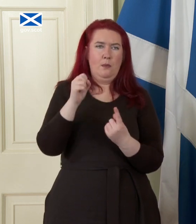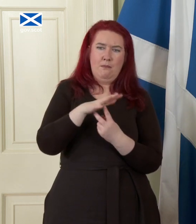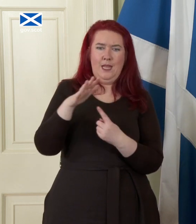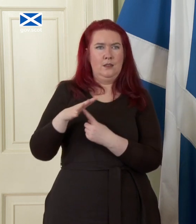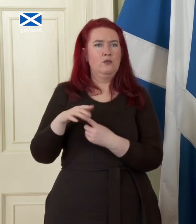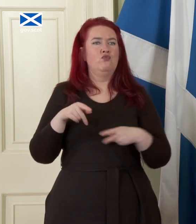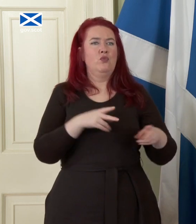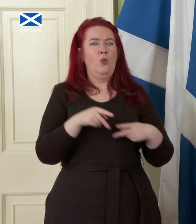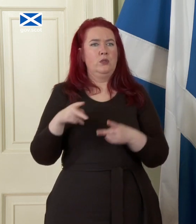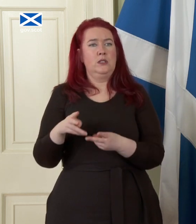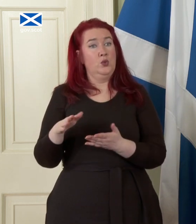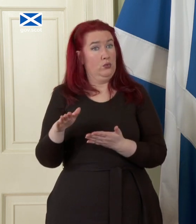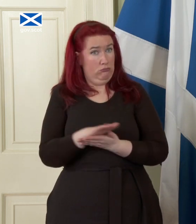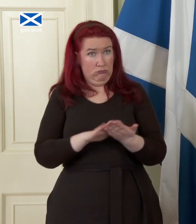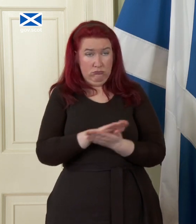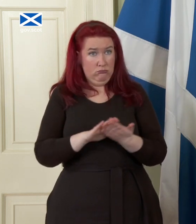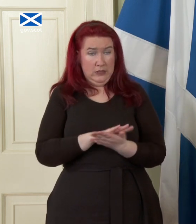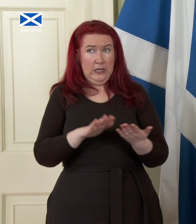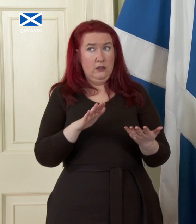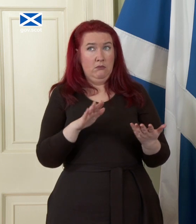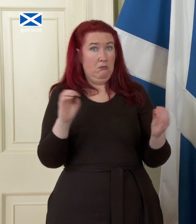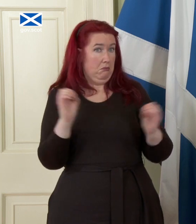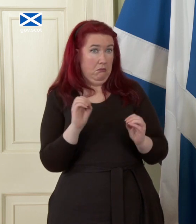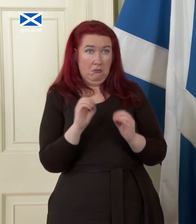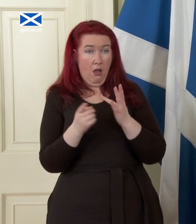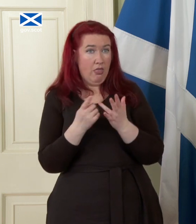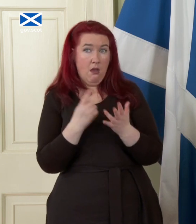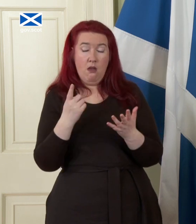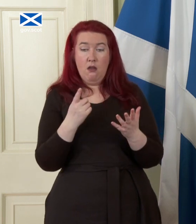mean that there wouldn't be as far as you can say any any other physical checks and those remaining